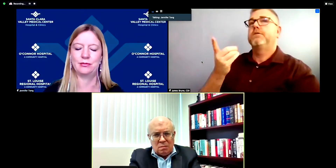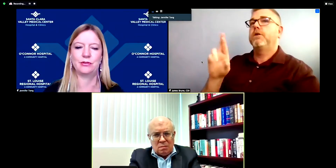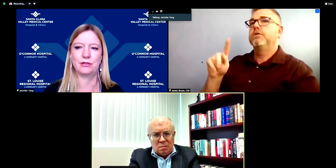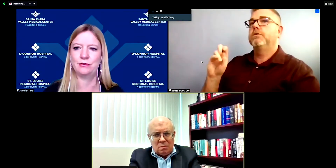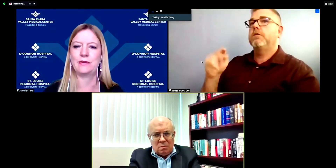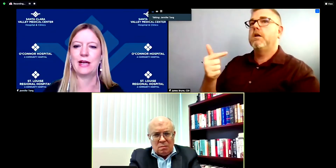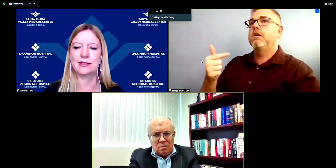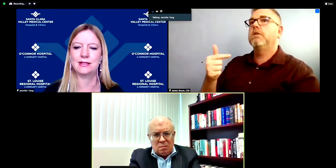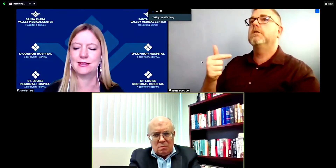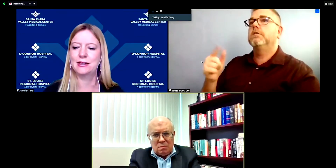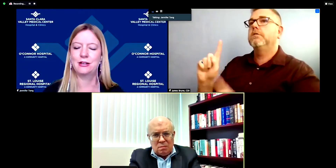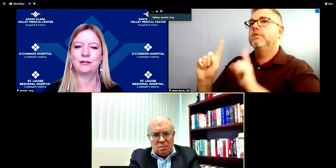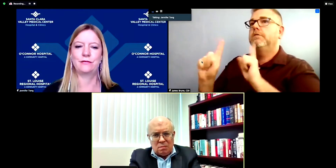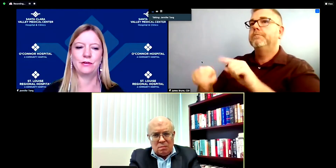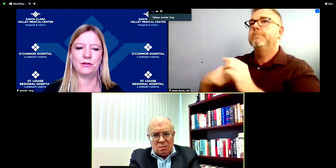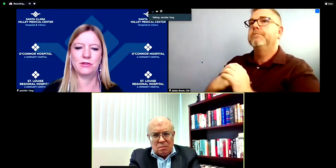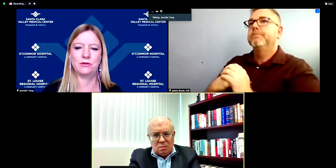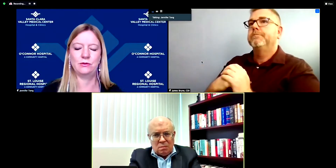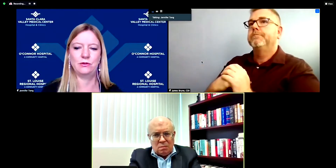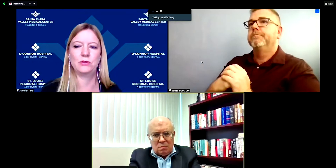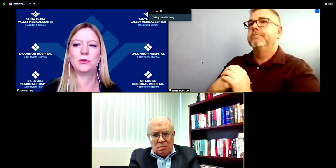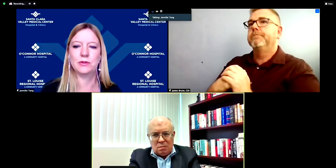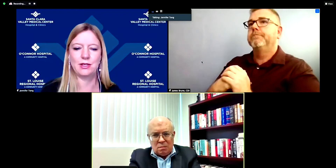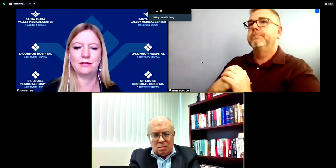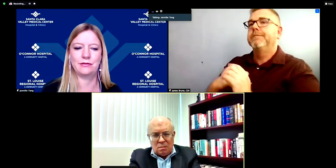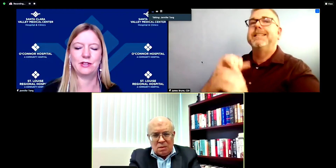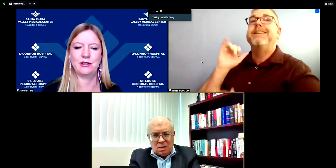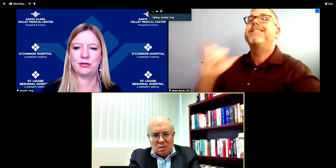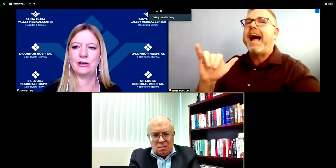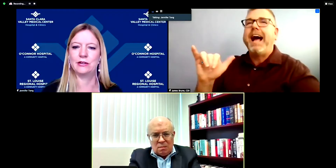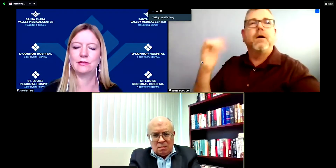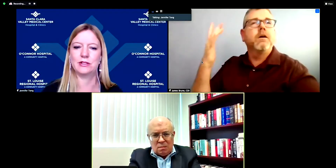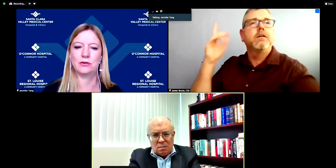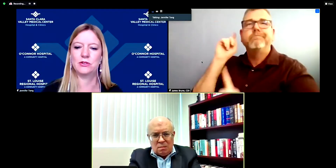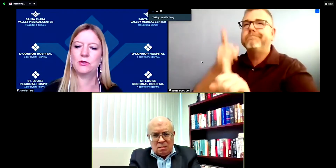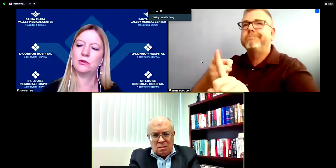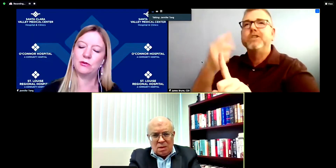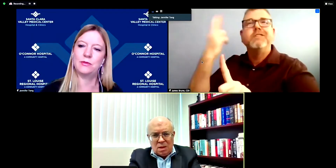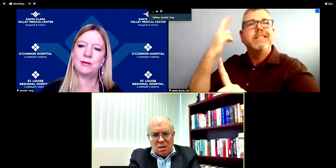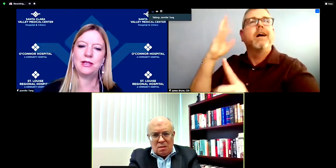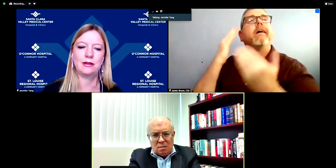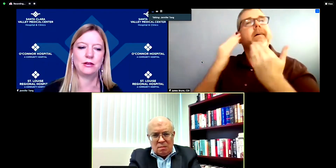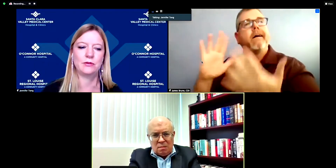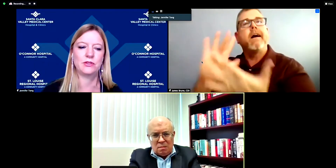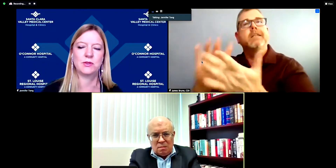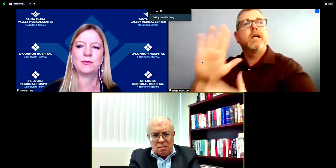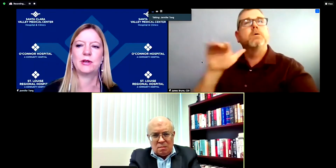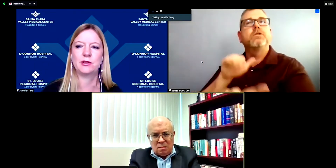preserve access for those who who don't have a provider to go to or maybe uh go to a smaller